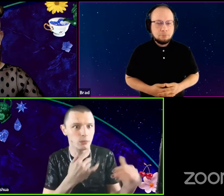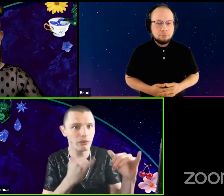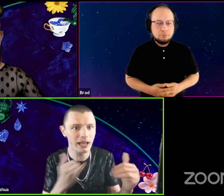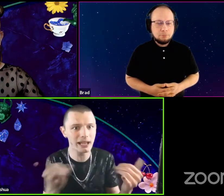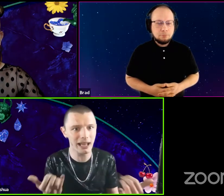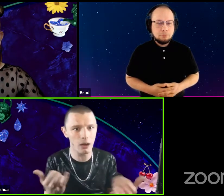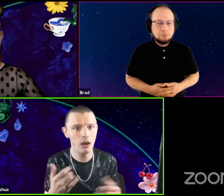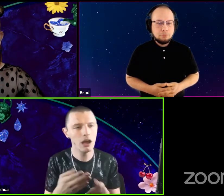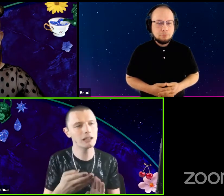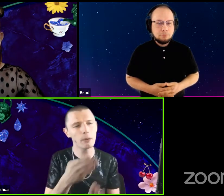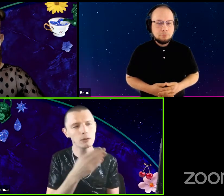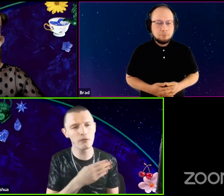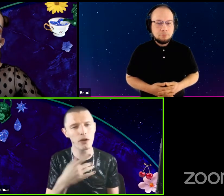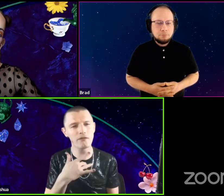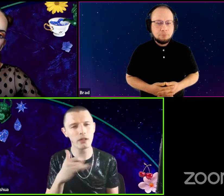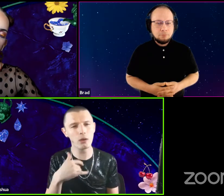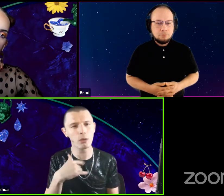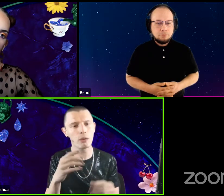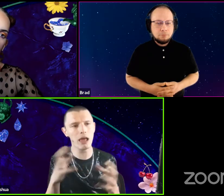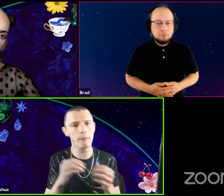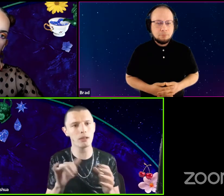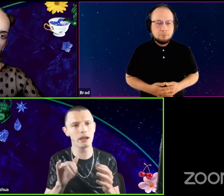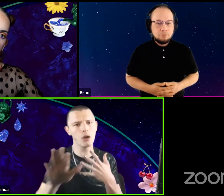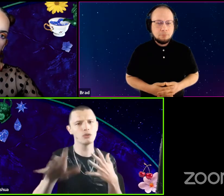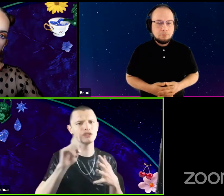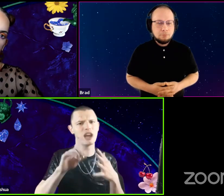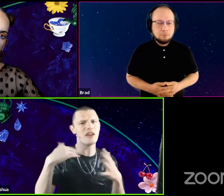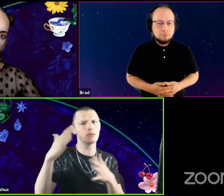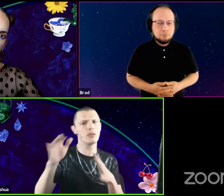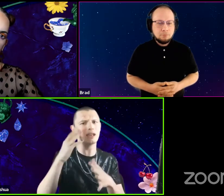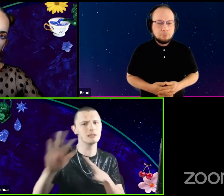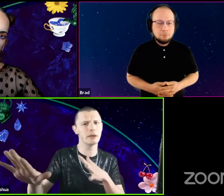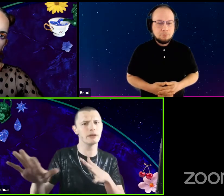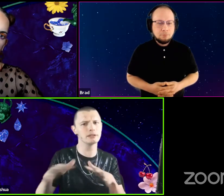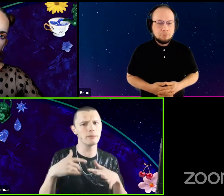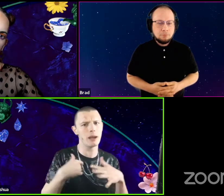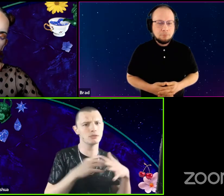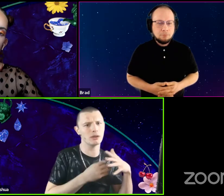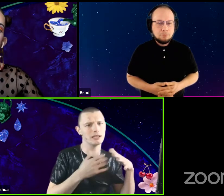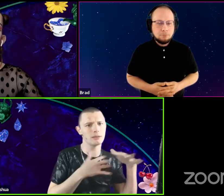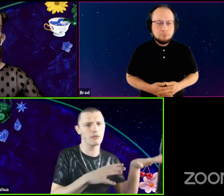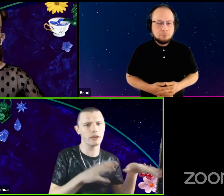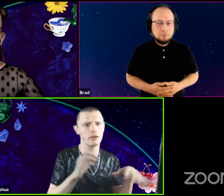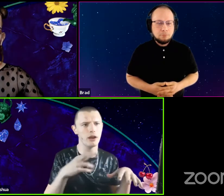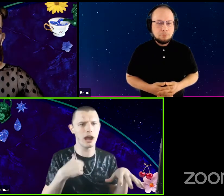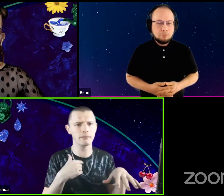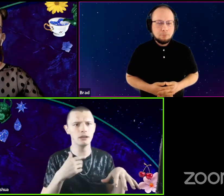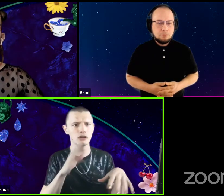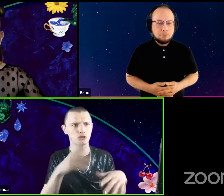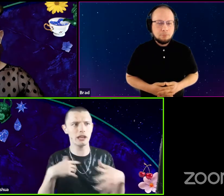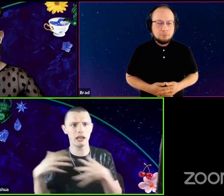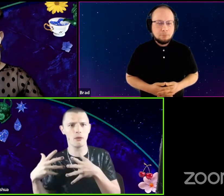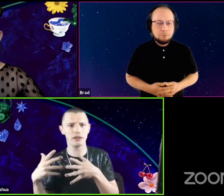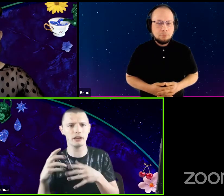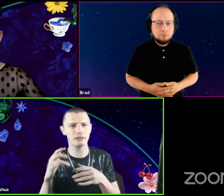We relate now. I supposed to, before I felt like we were a lot more like, oh, you're deaf, I don't know that experience. I'm trans I'm over here, I'm straight, And I'm over here now.